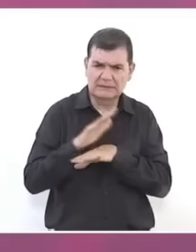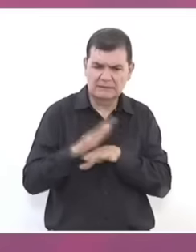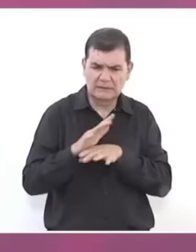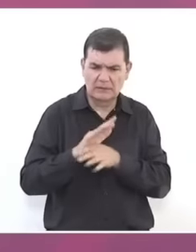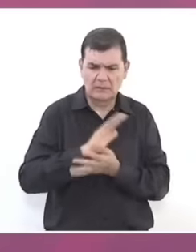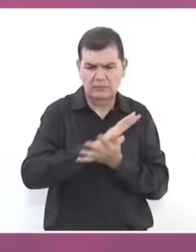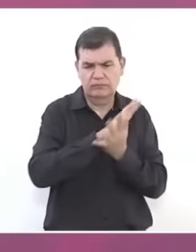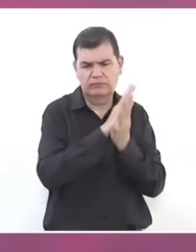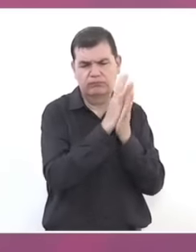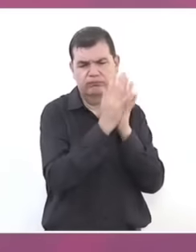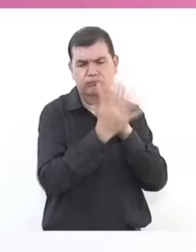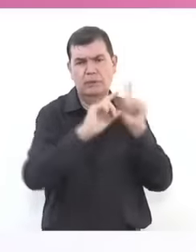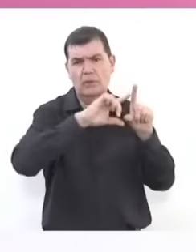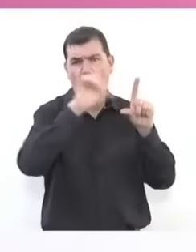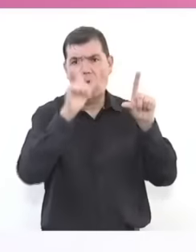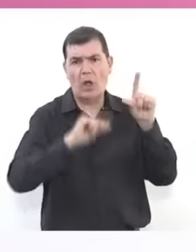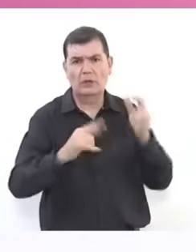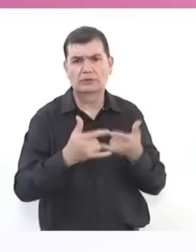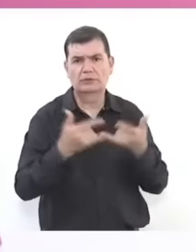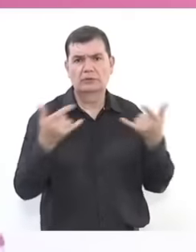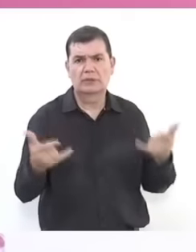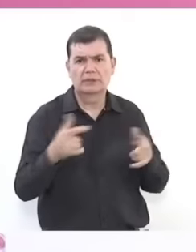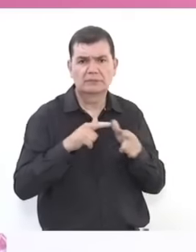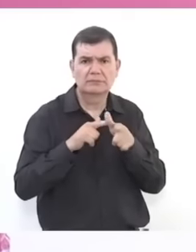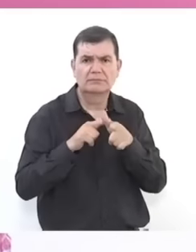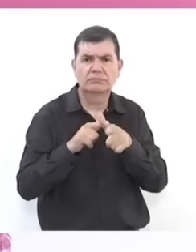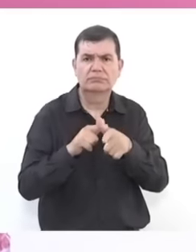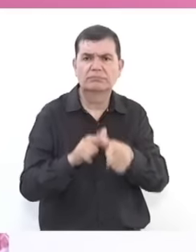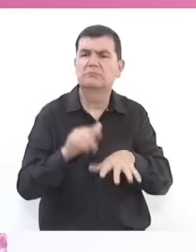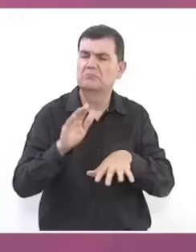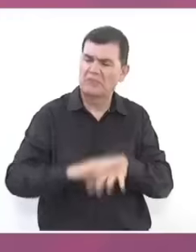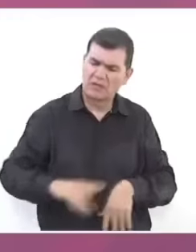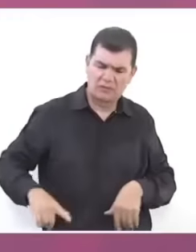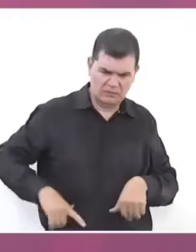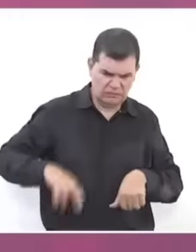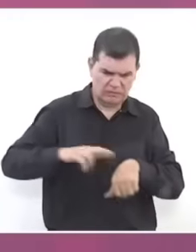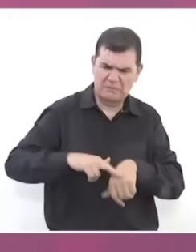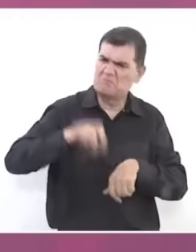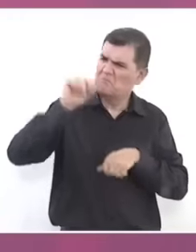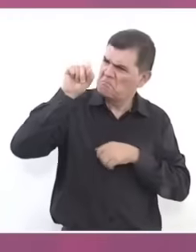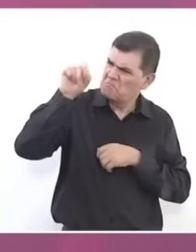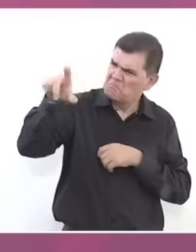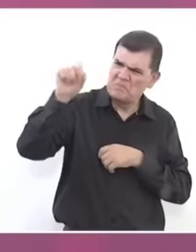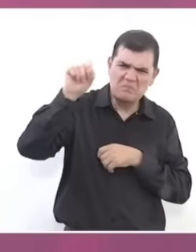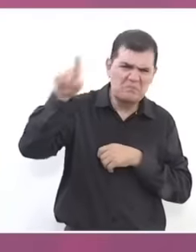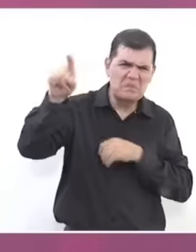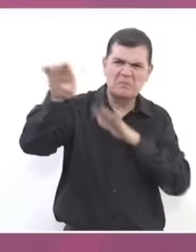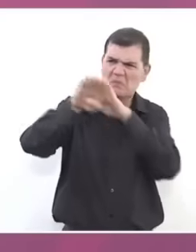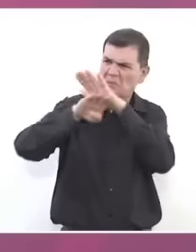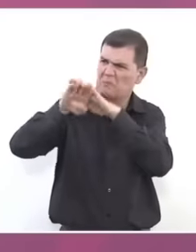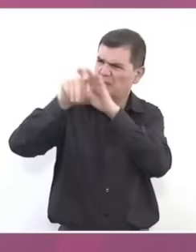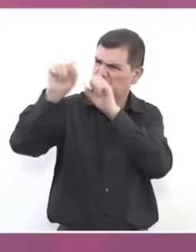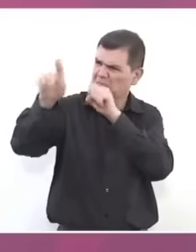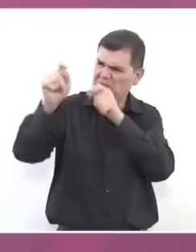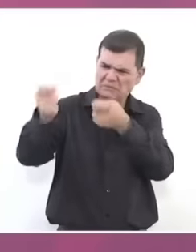Mexico continuity because we are going to continue governing with the same principles with